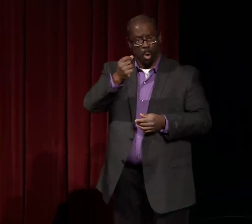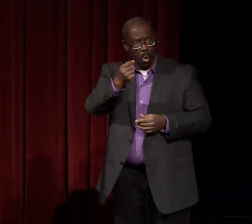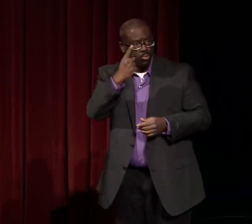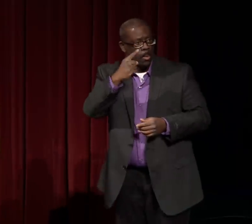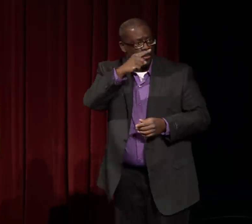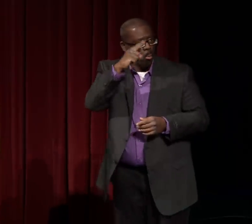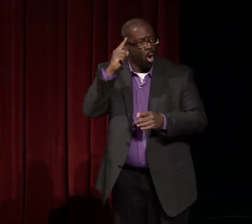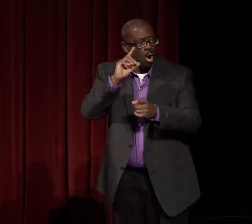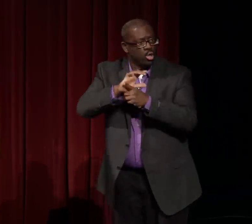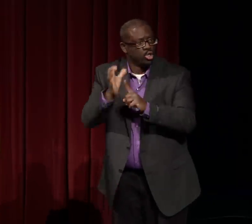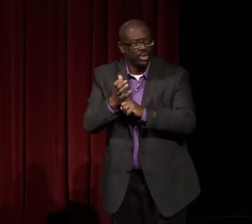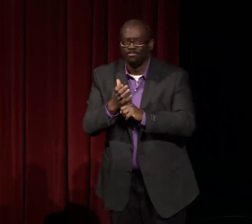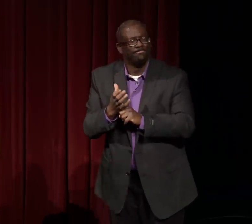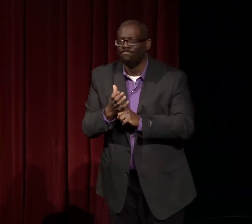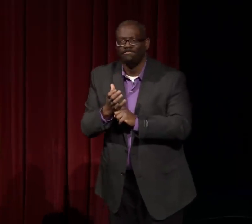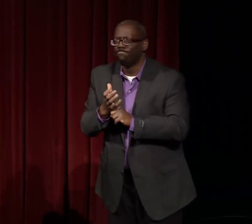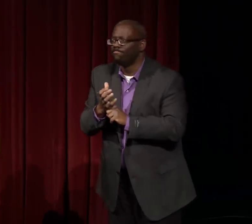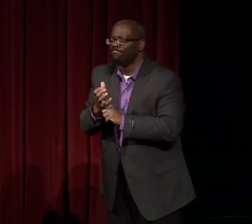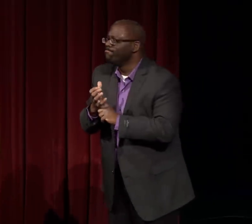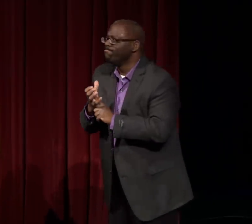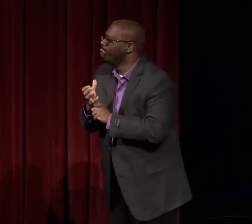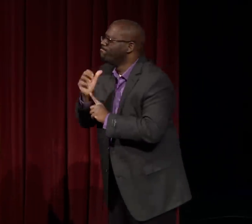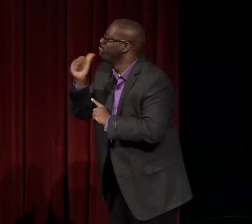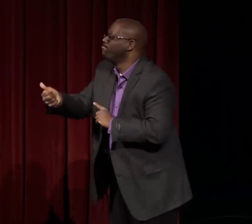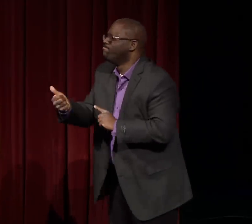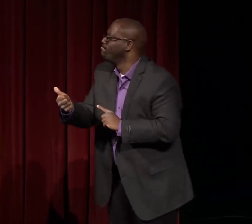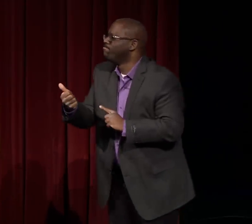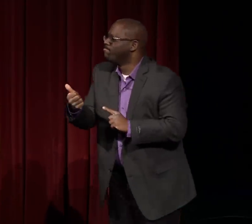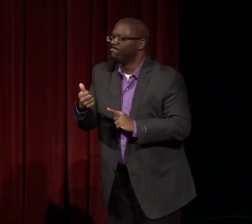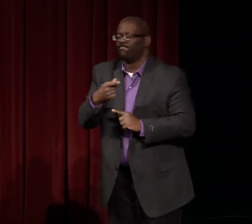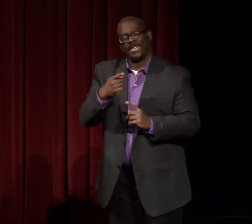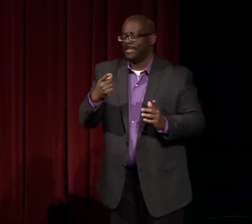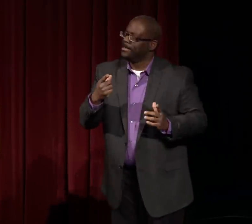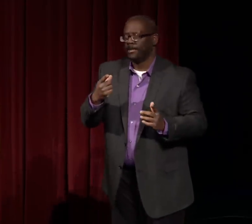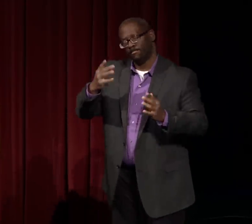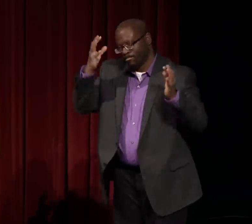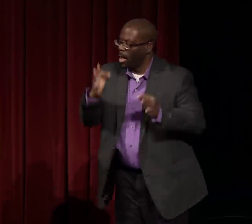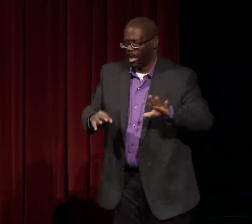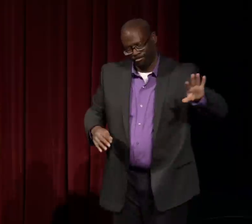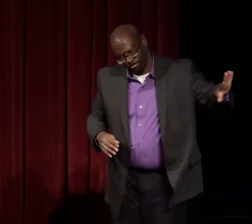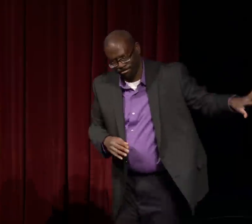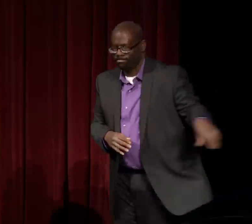And it seemed that Nathie didn't really have a full understanding of Black culture.